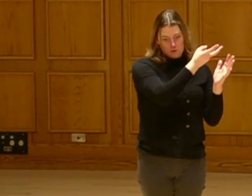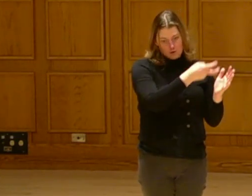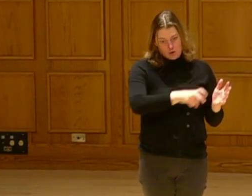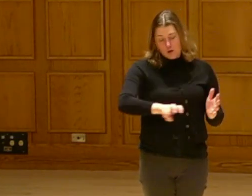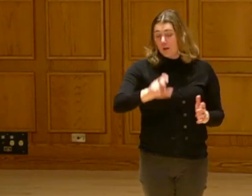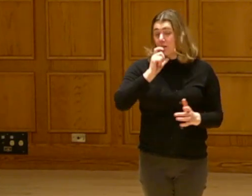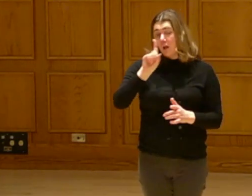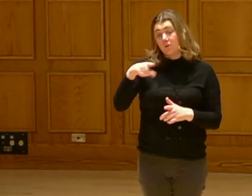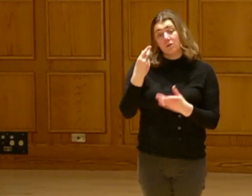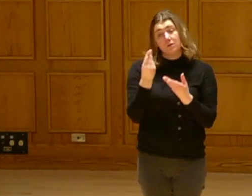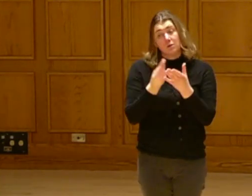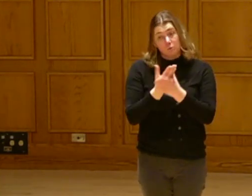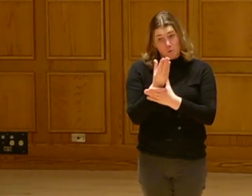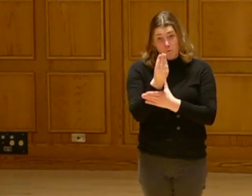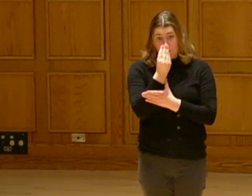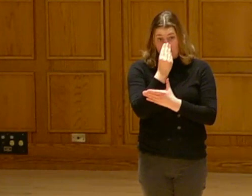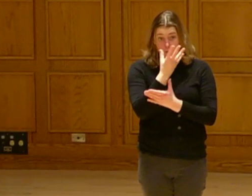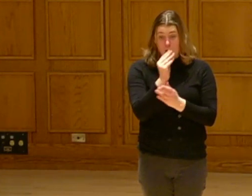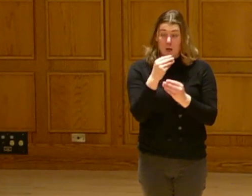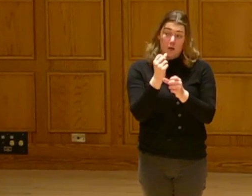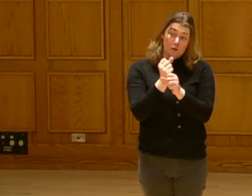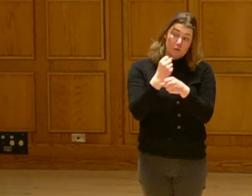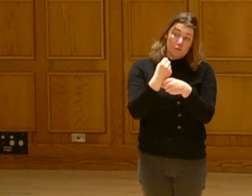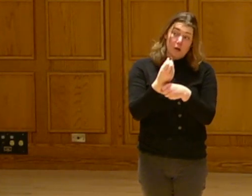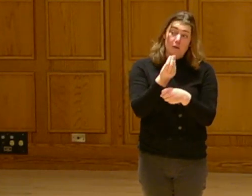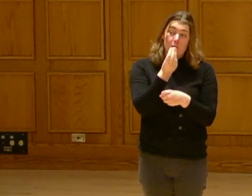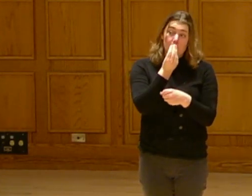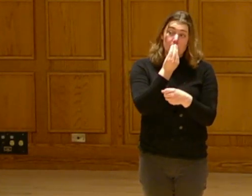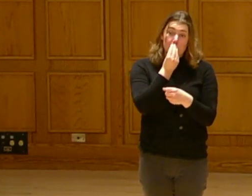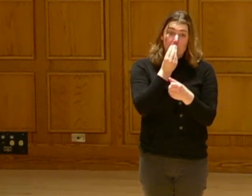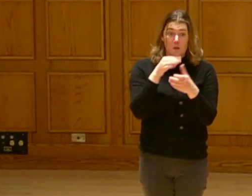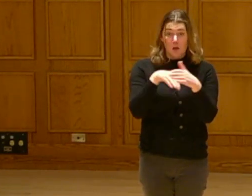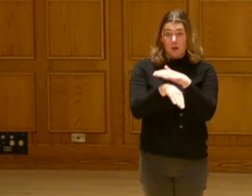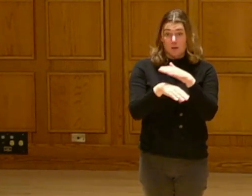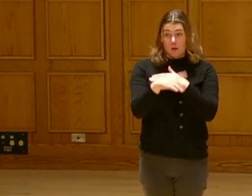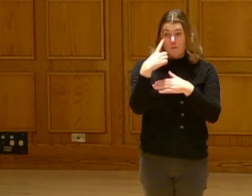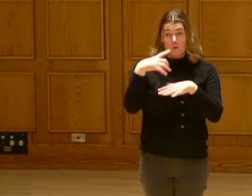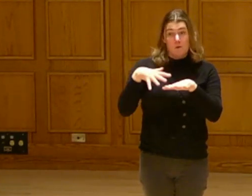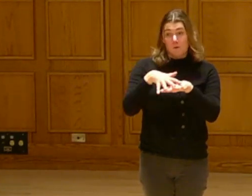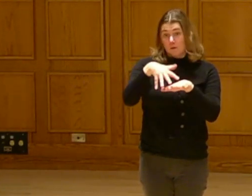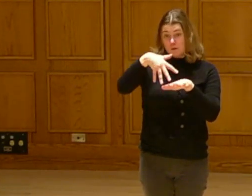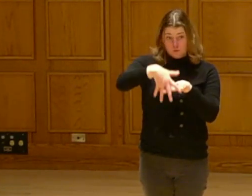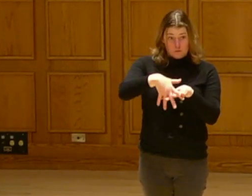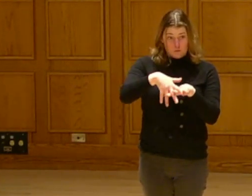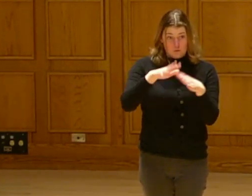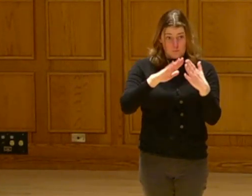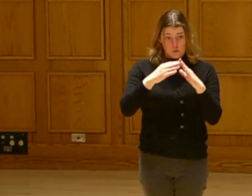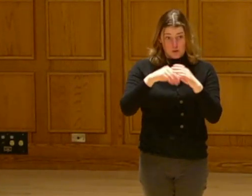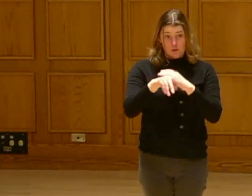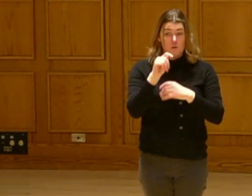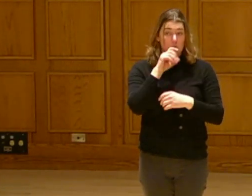The project that we're evolving into is not just growing food and creating access for the indigenous community of Twin Cities.